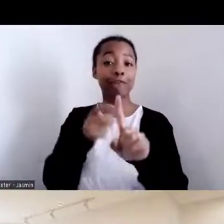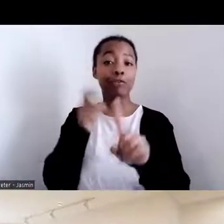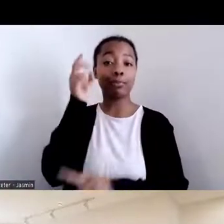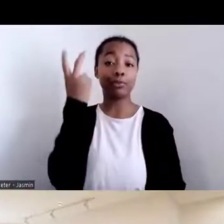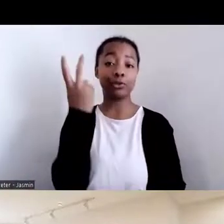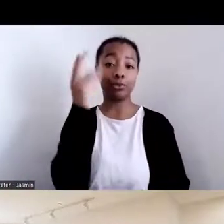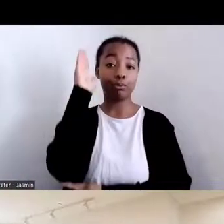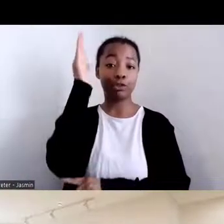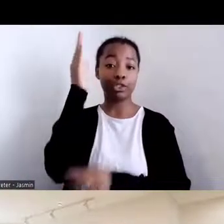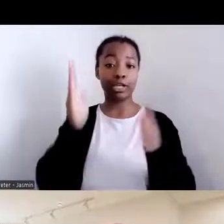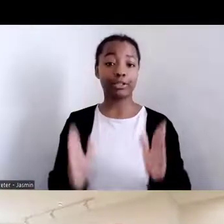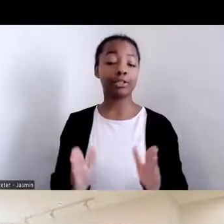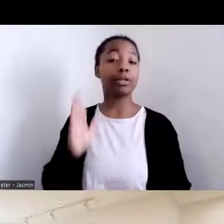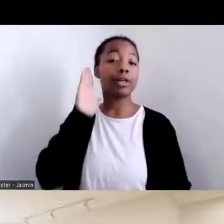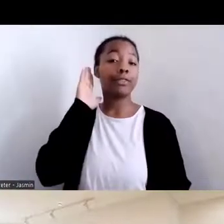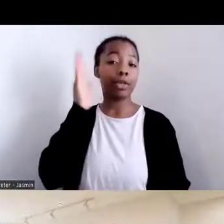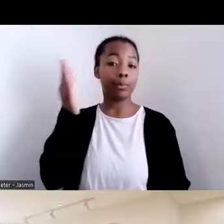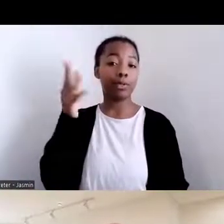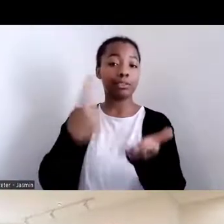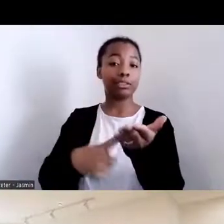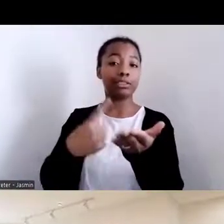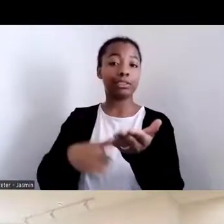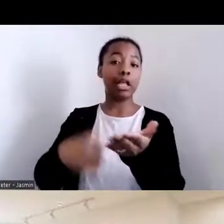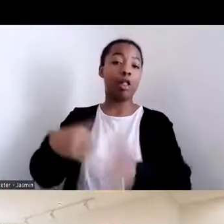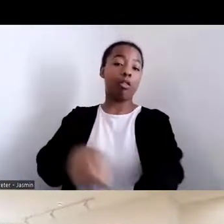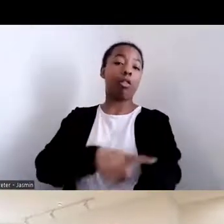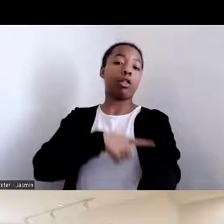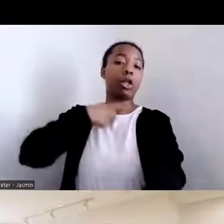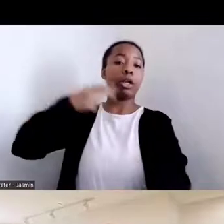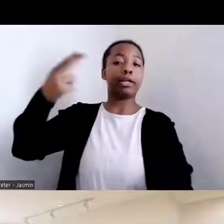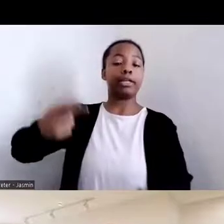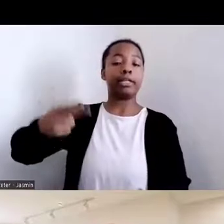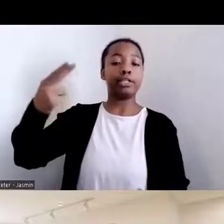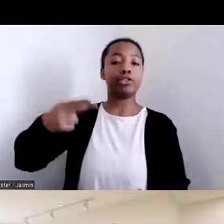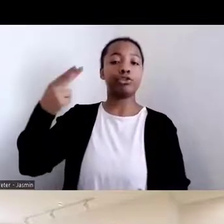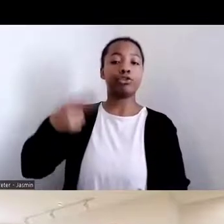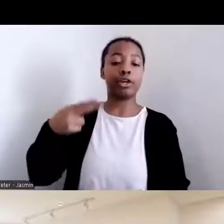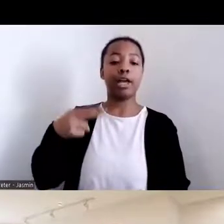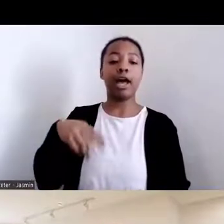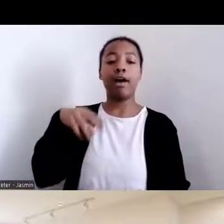discuss the long history of governmental disregard for indigenous and black knowledge in food and agricultural